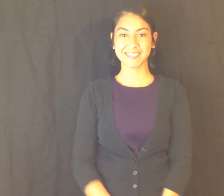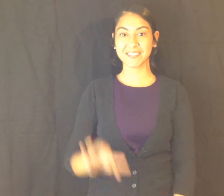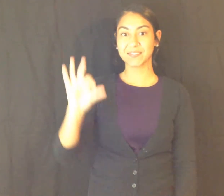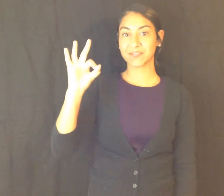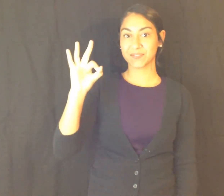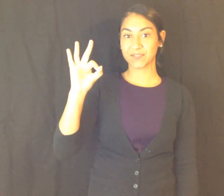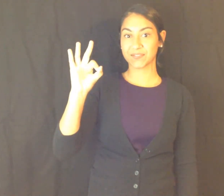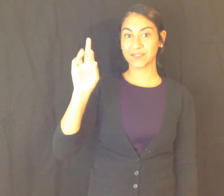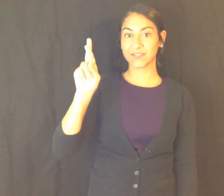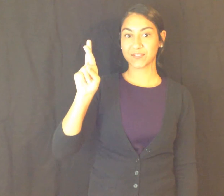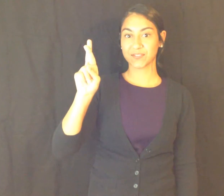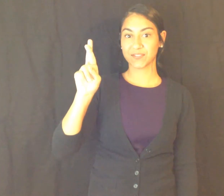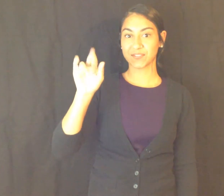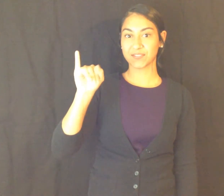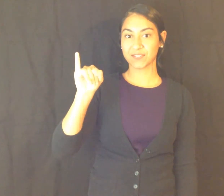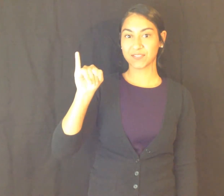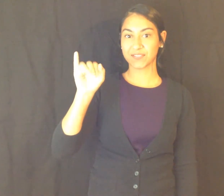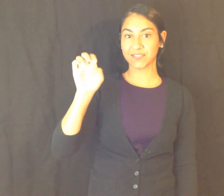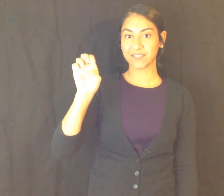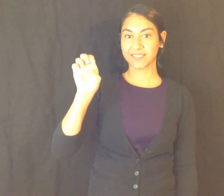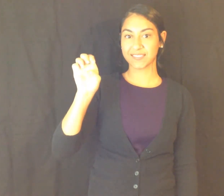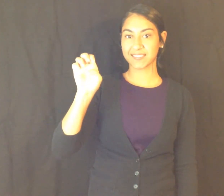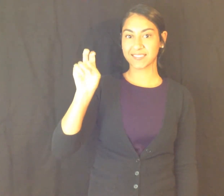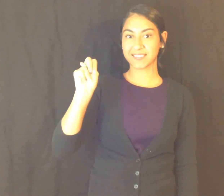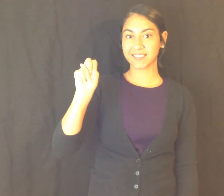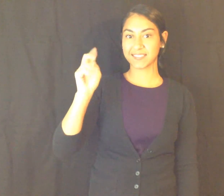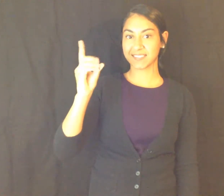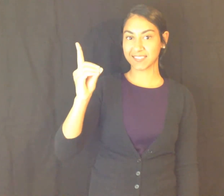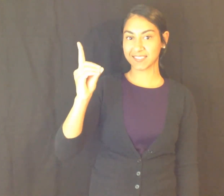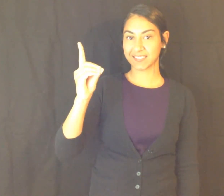F R I E N D